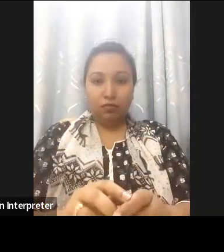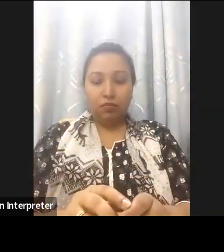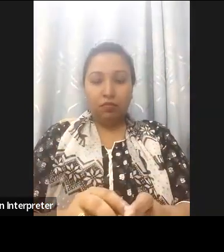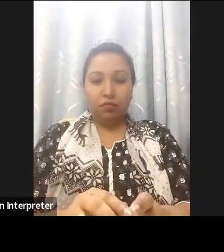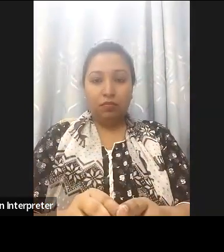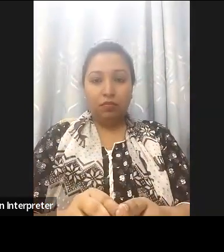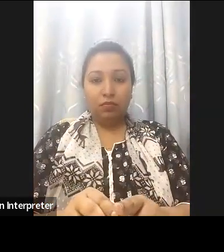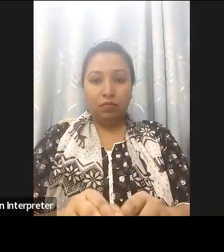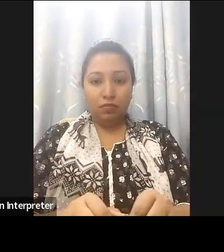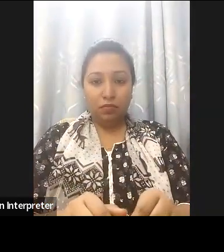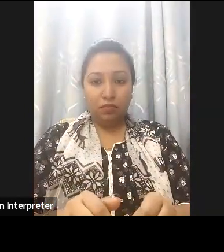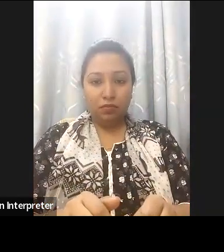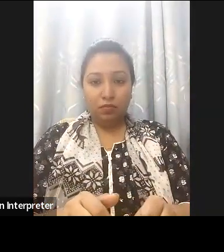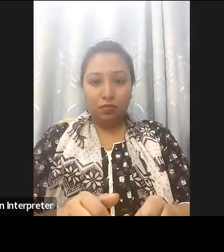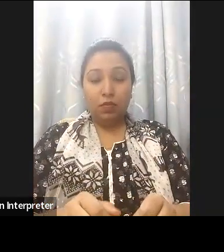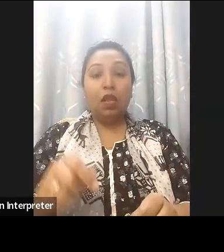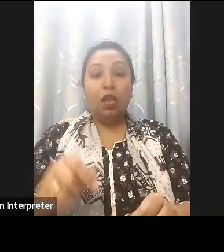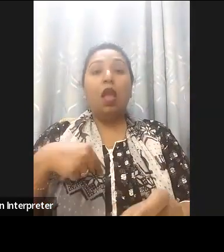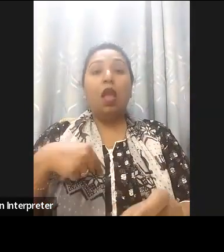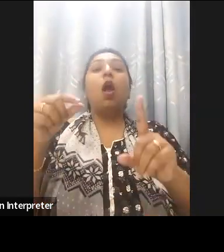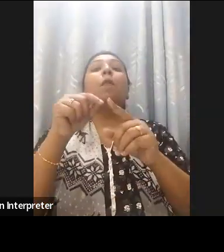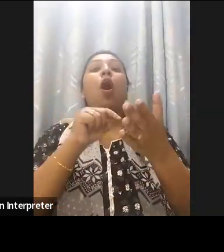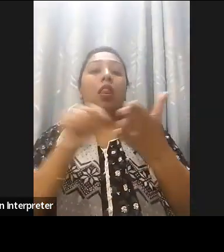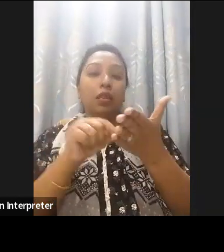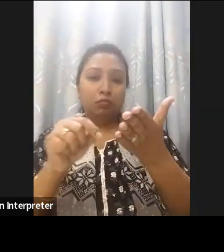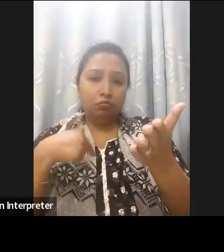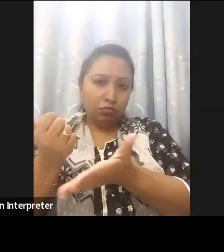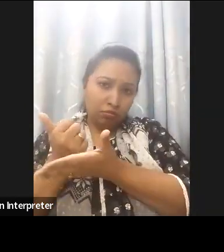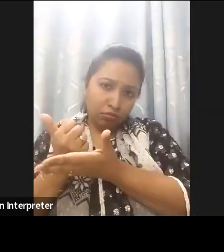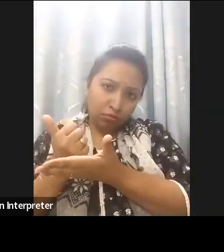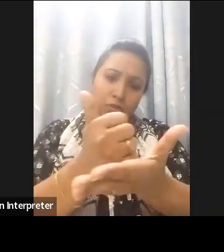we're including in the policies and revising and helping countries to create policies